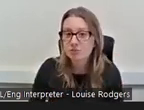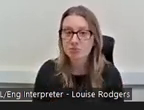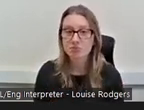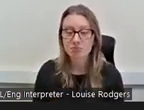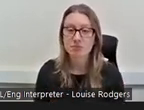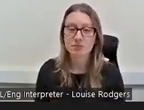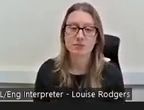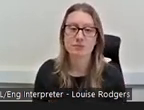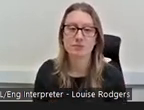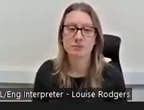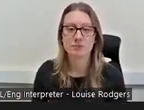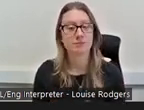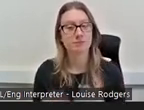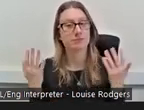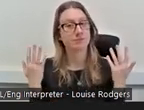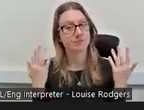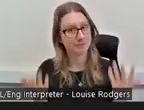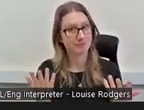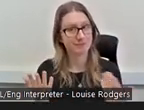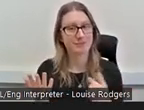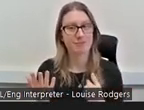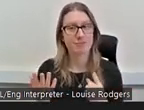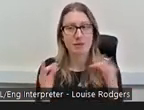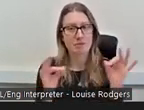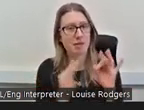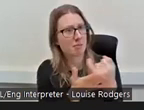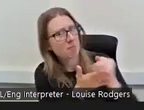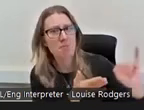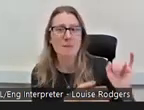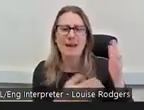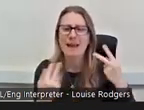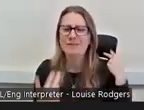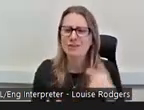Now, I have nothing against hairdressers, you know every job is a valuable one,